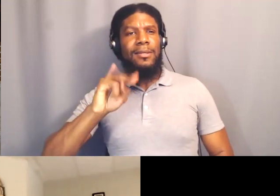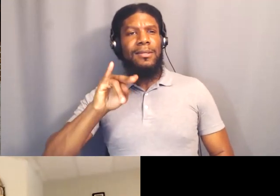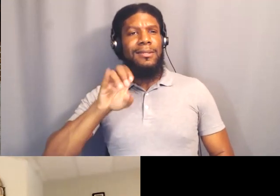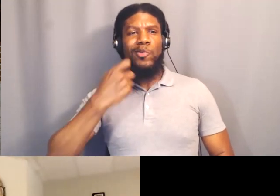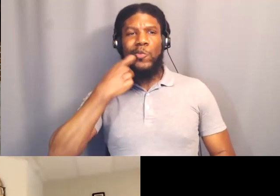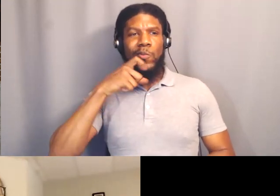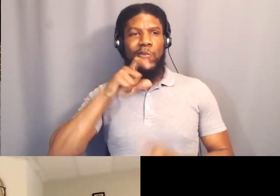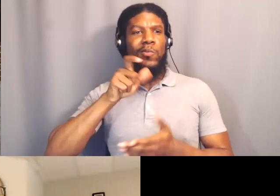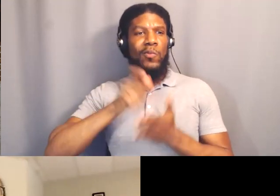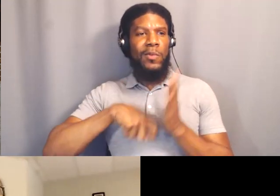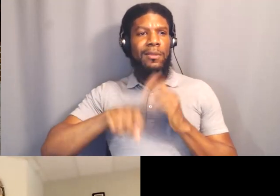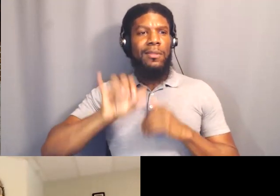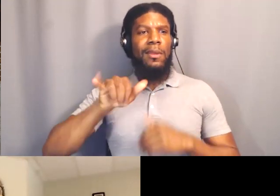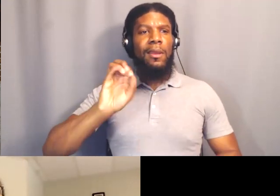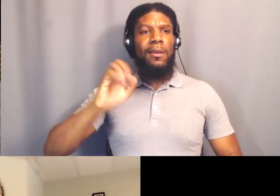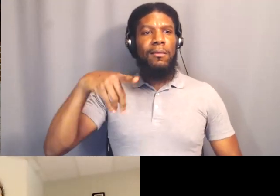What else can you do to use your voice?